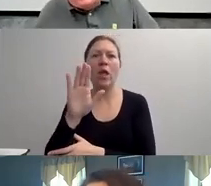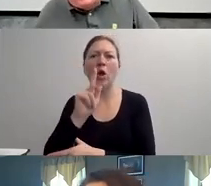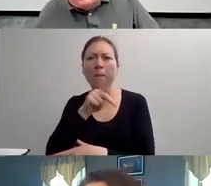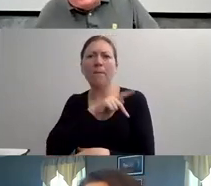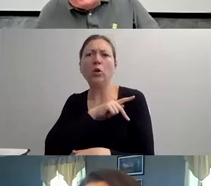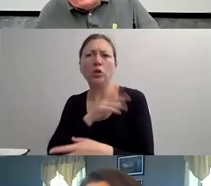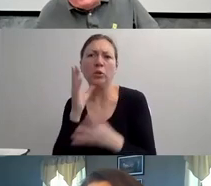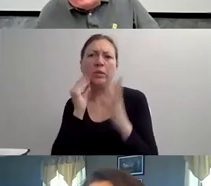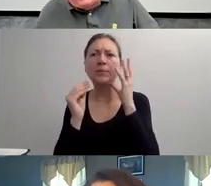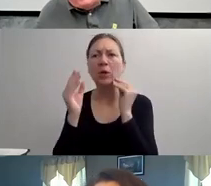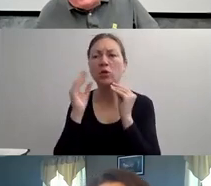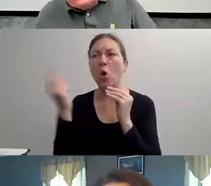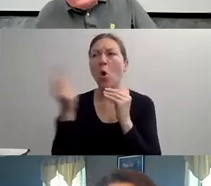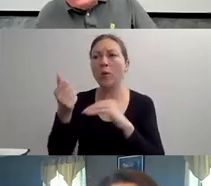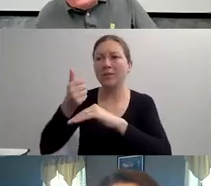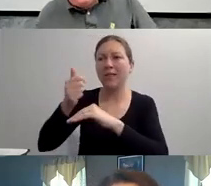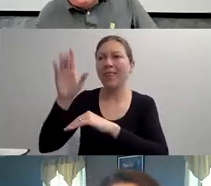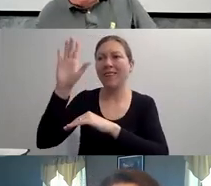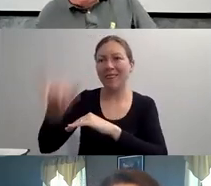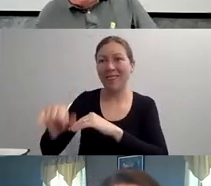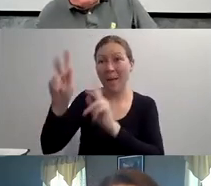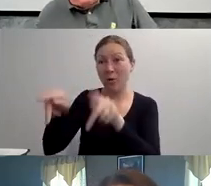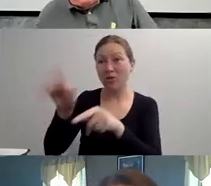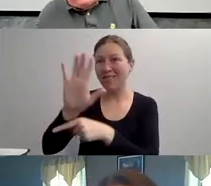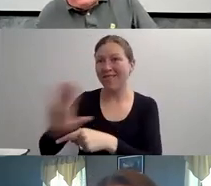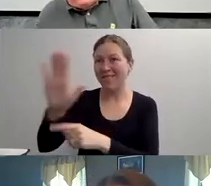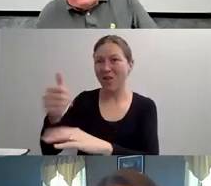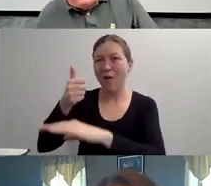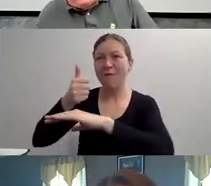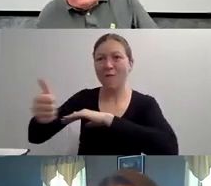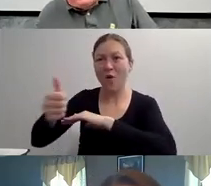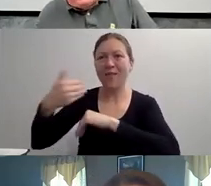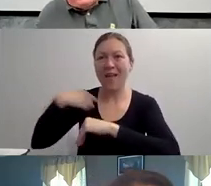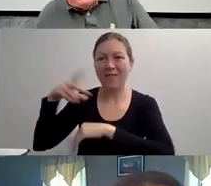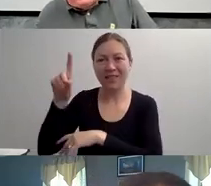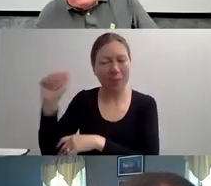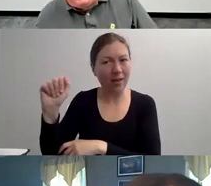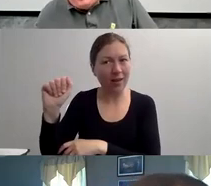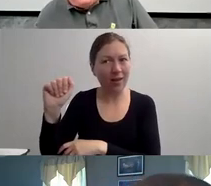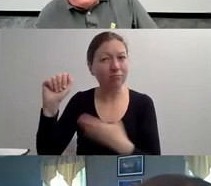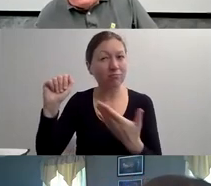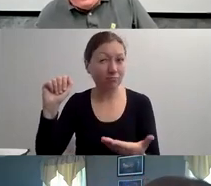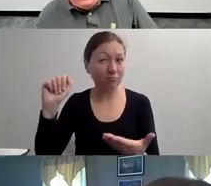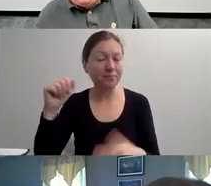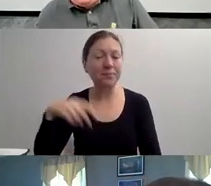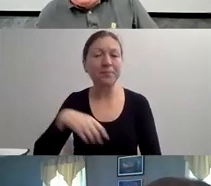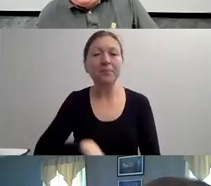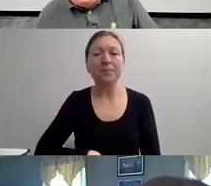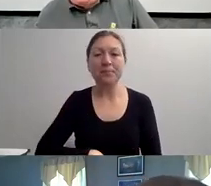DONE WITH PEOPLE -- WITH MENTAL HEALTH ISSUES THAT, I MEAN, WE BASICALLY WAREHOUSE PEOPLE